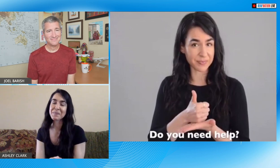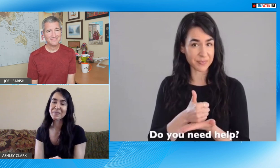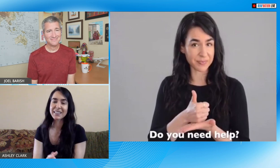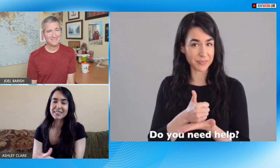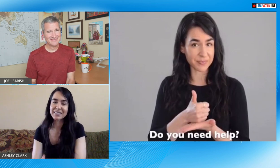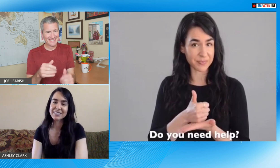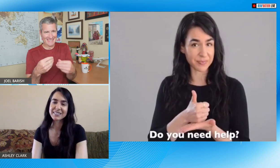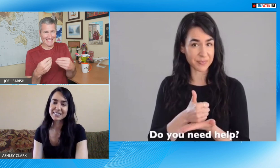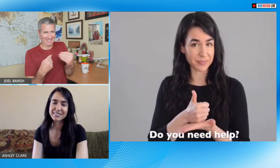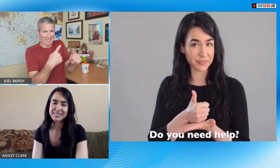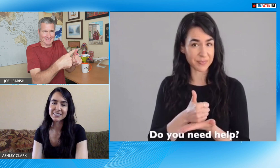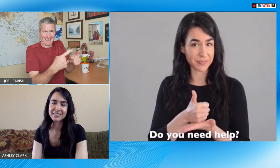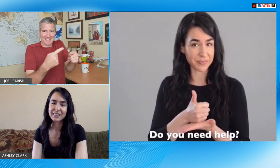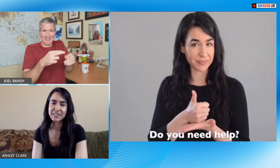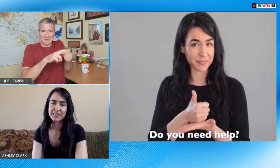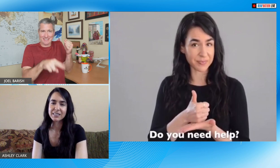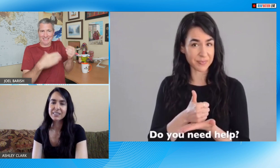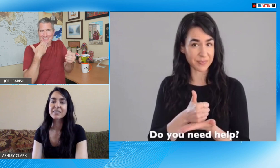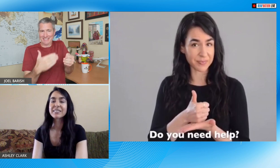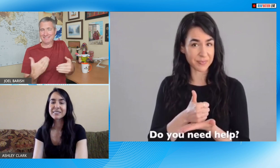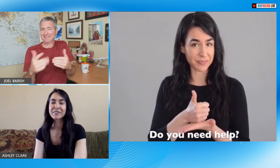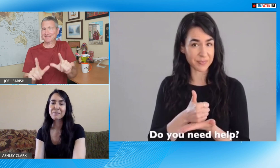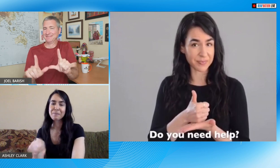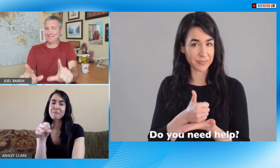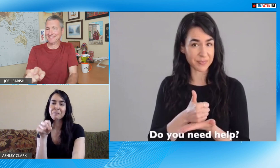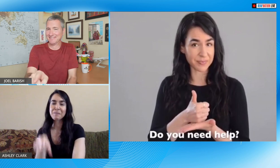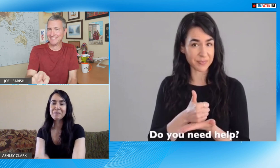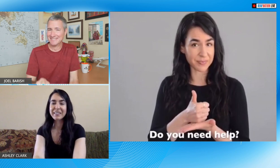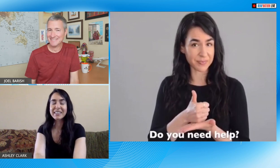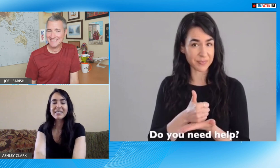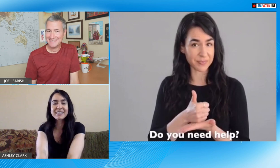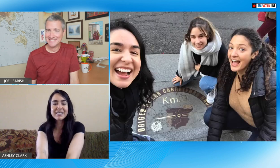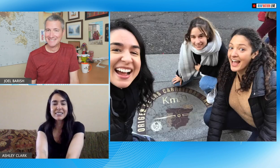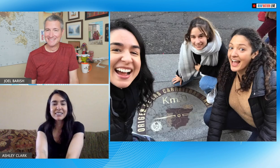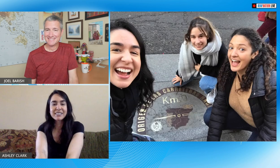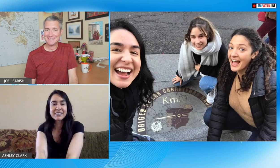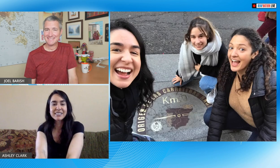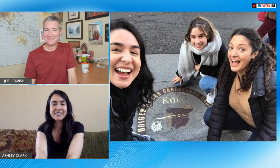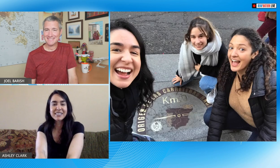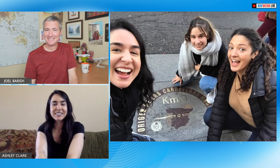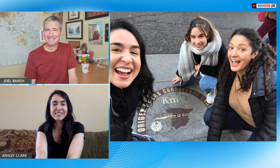they've already learned from watching with you whatever result our next